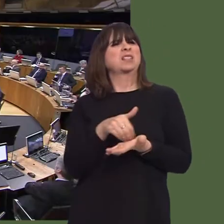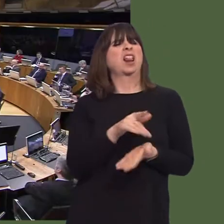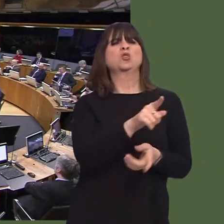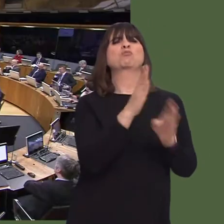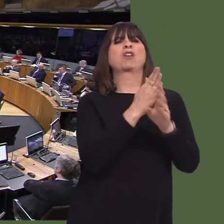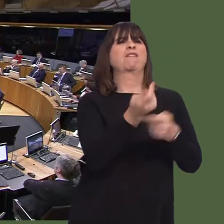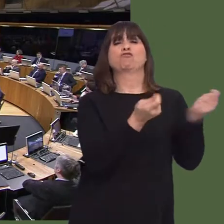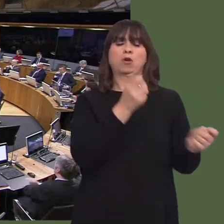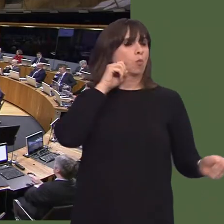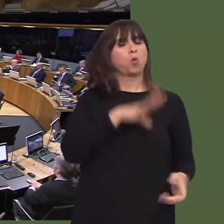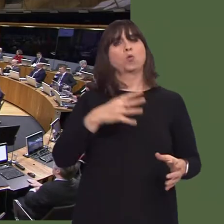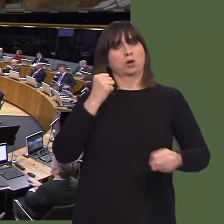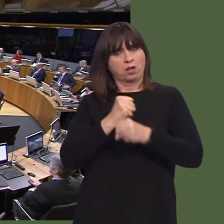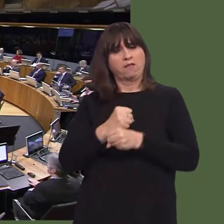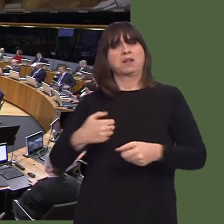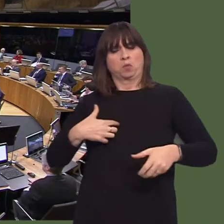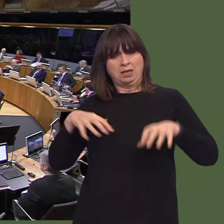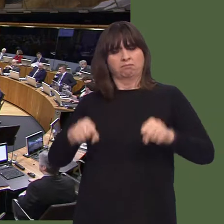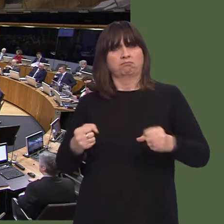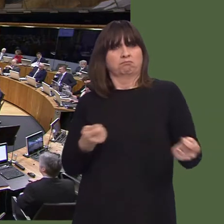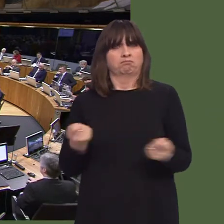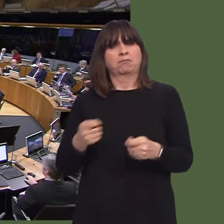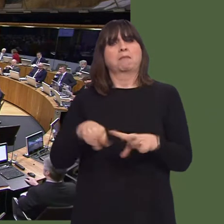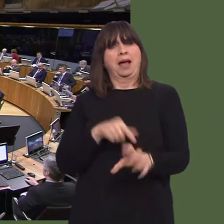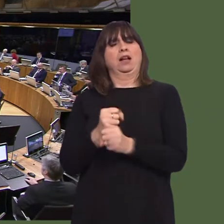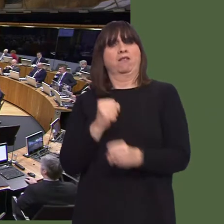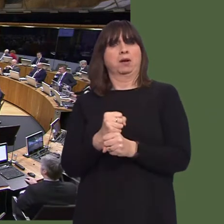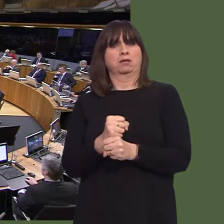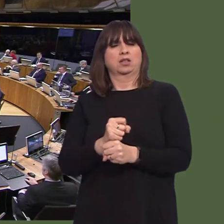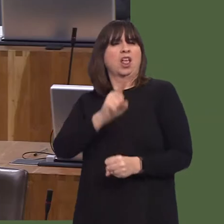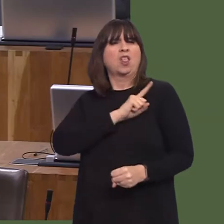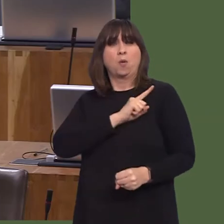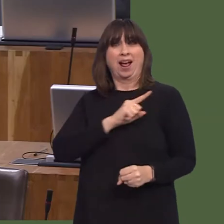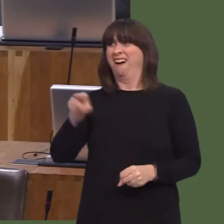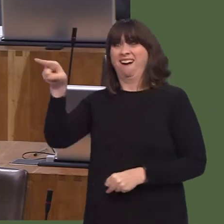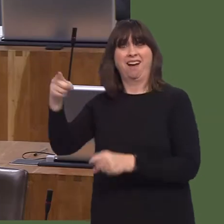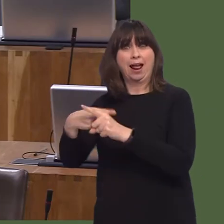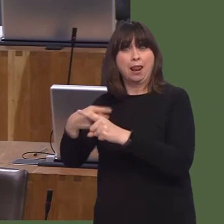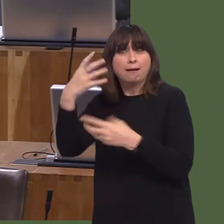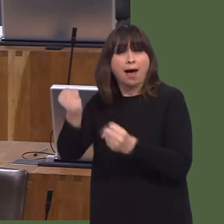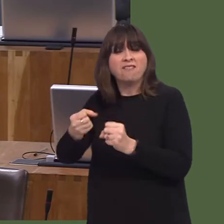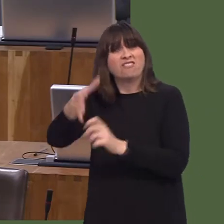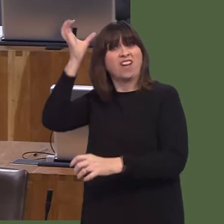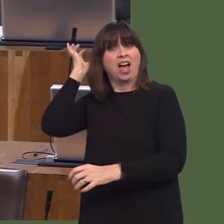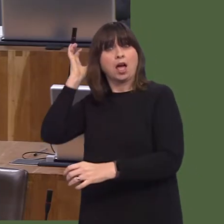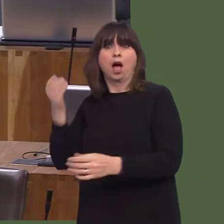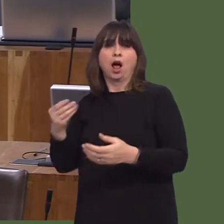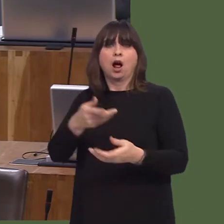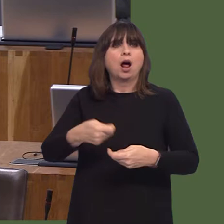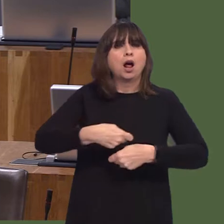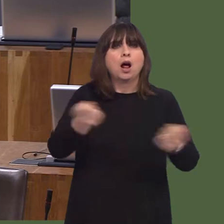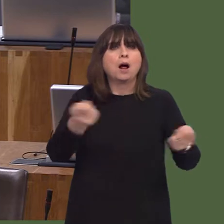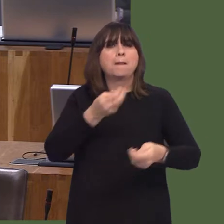Clearly, they were unprepared, and I think that many would have found themselves in that